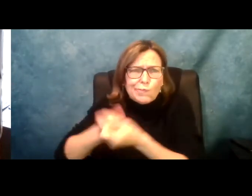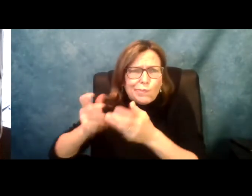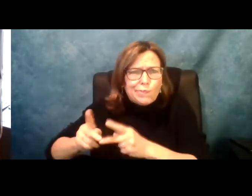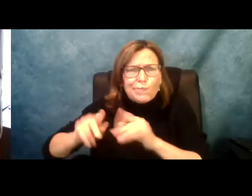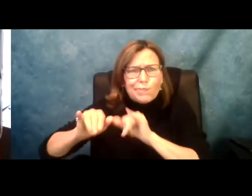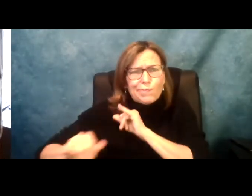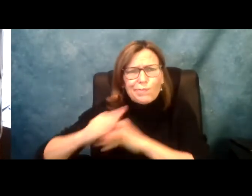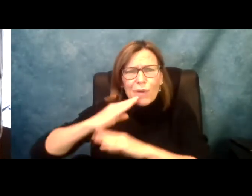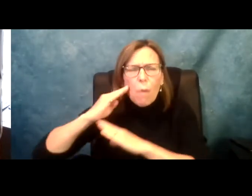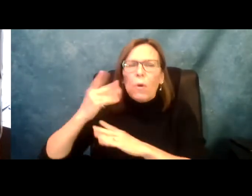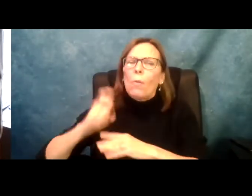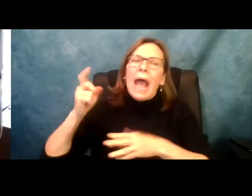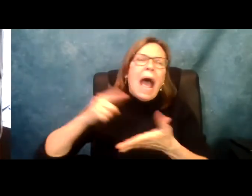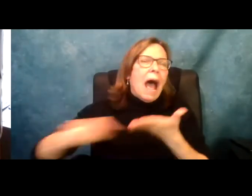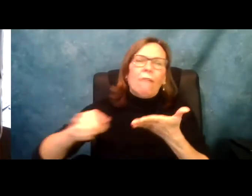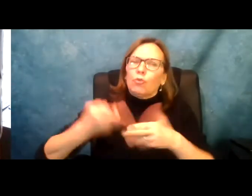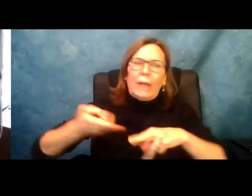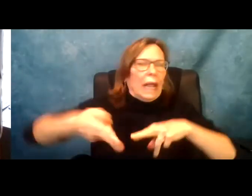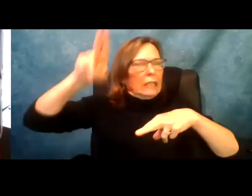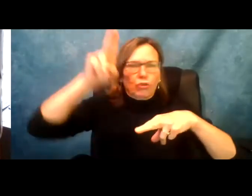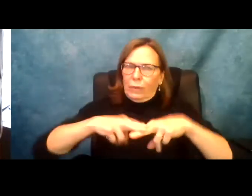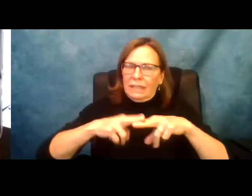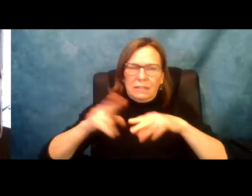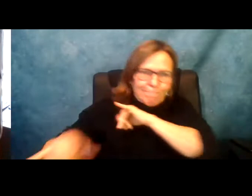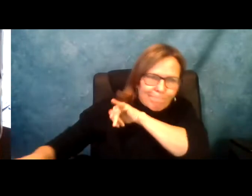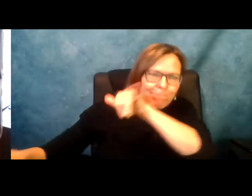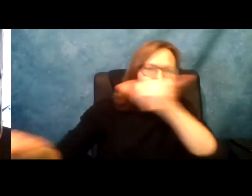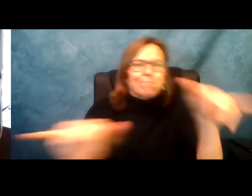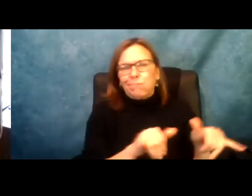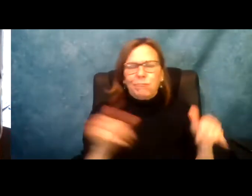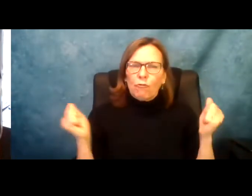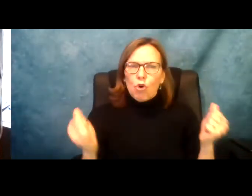toward encourage more people to enter this field, we have